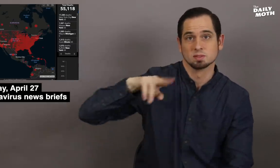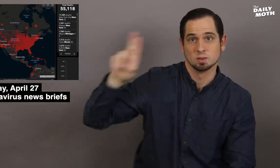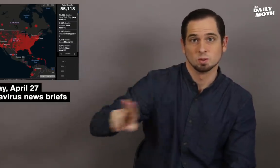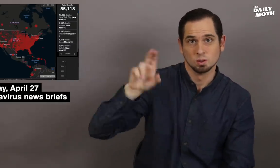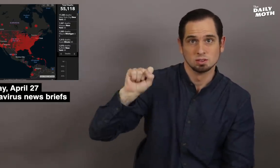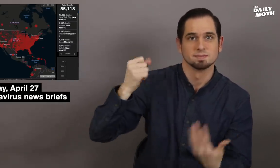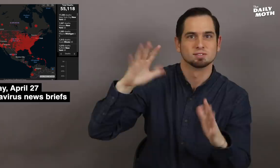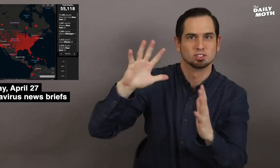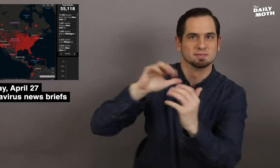In the United States alone,